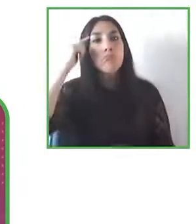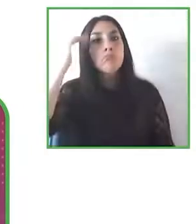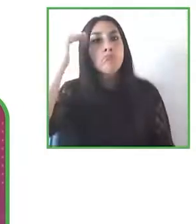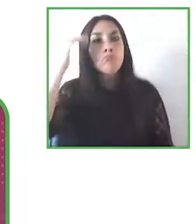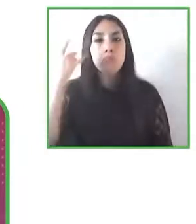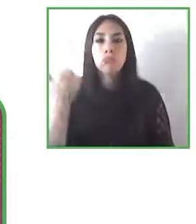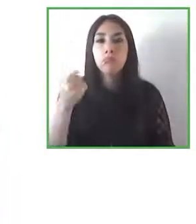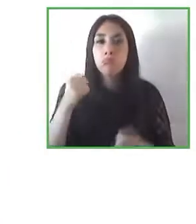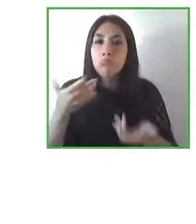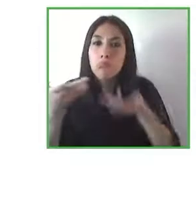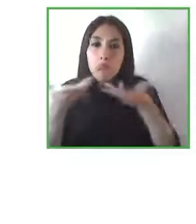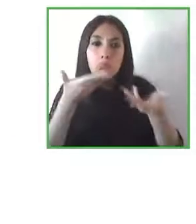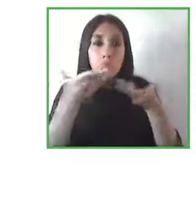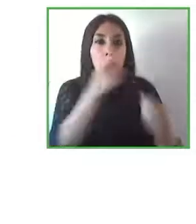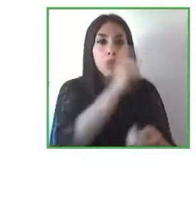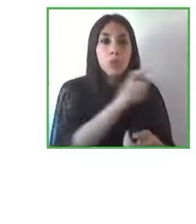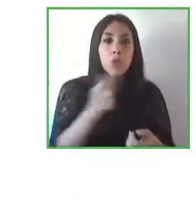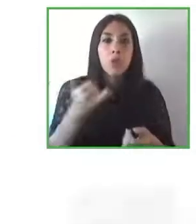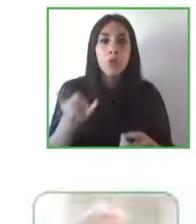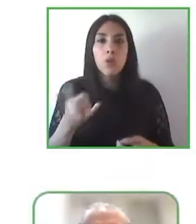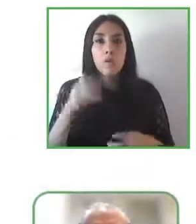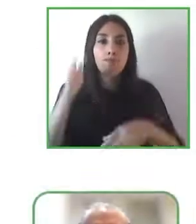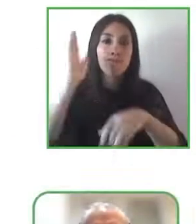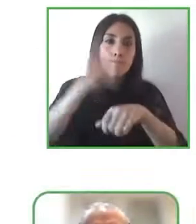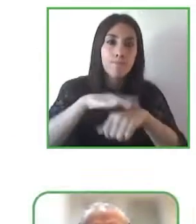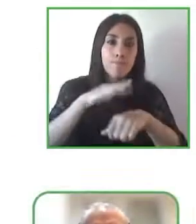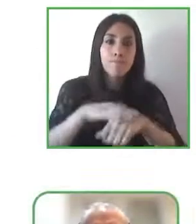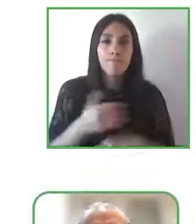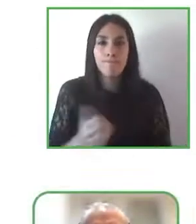that is my message that we need to integrate everything for all.